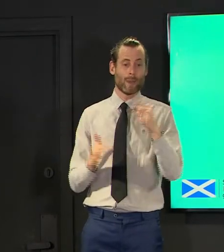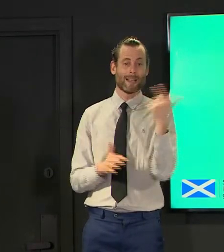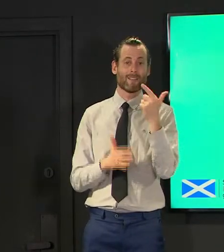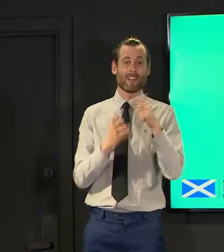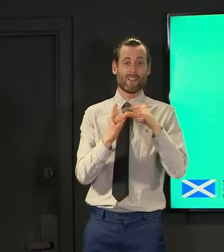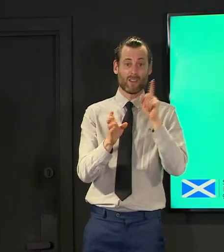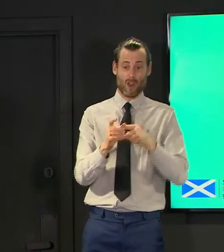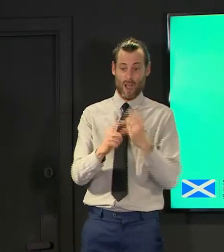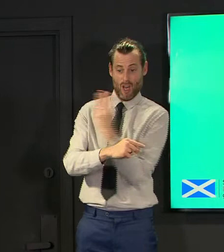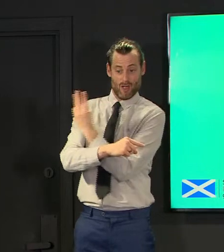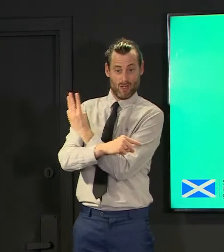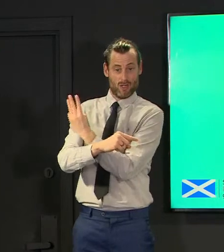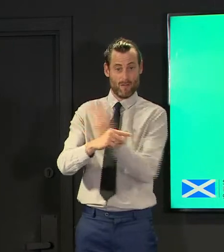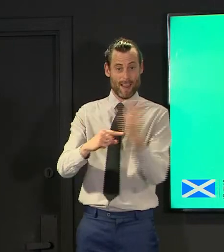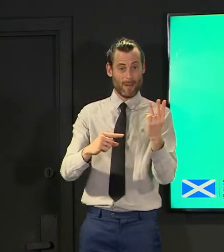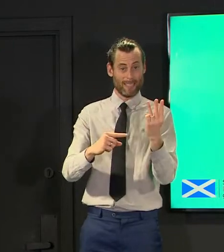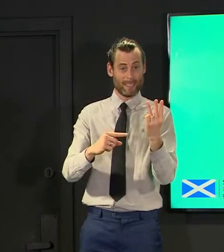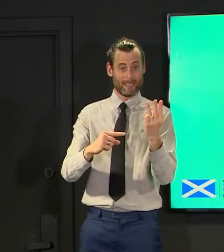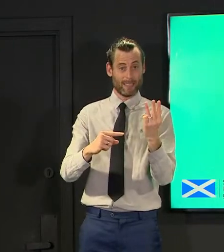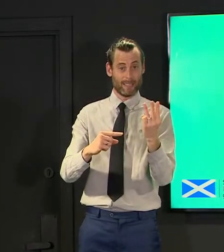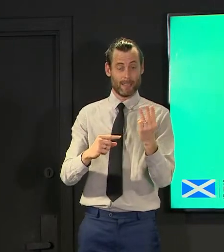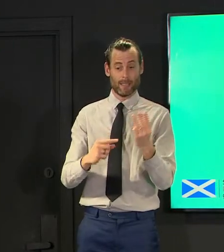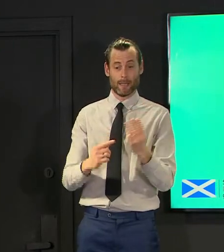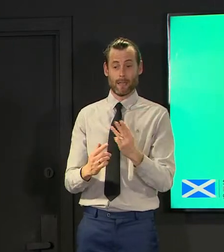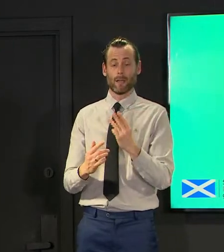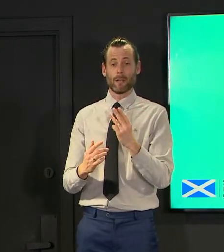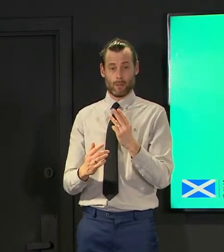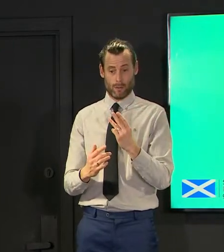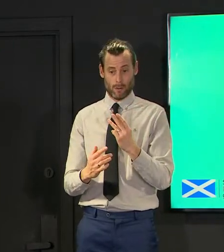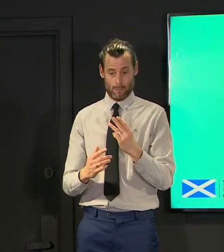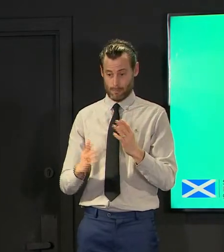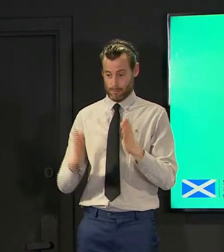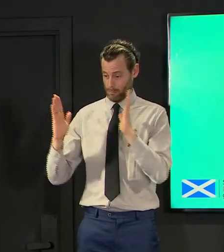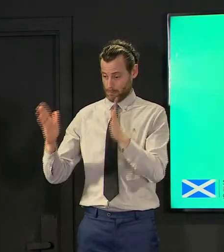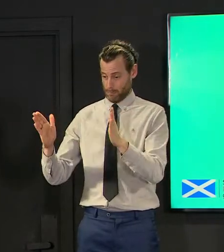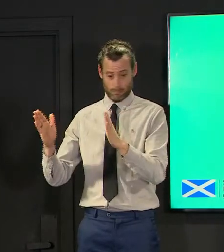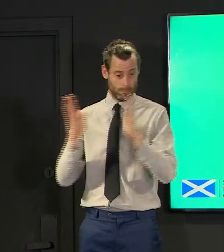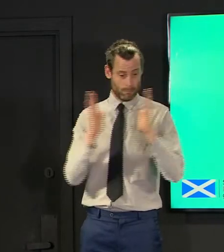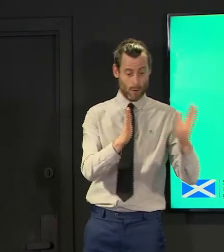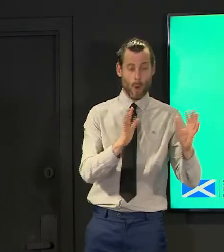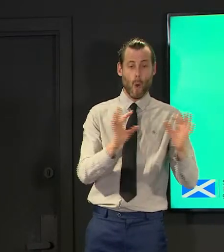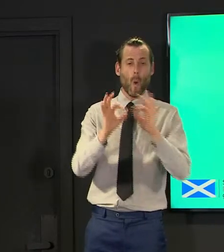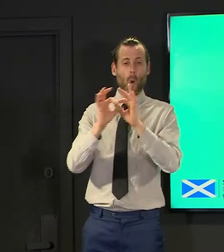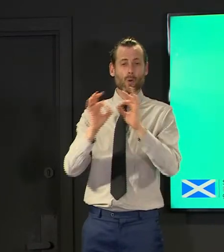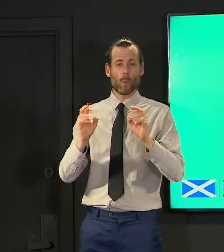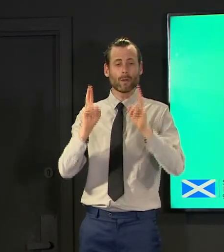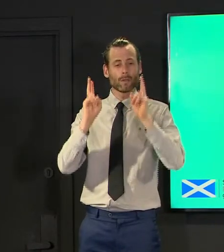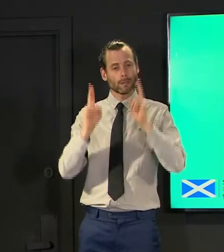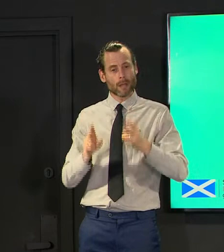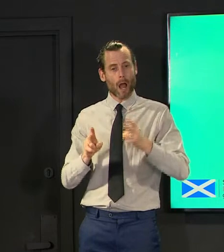from mid-june to the beginning of july and nobody died of covid for a month between the